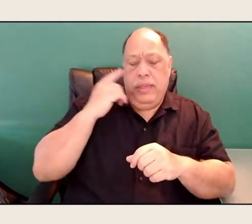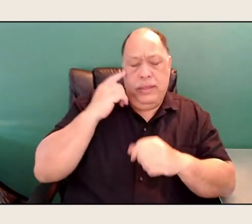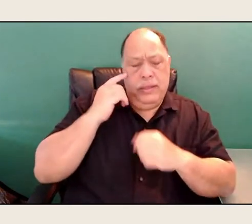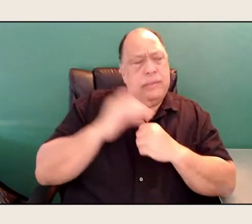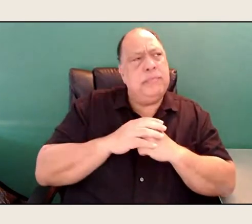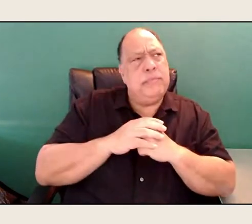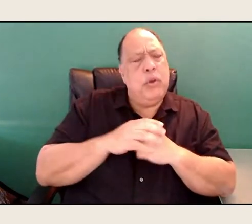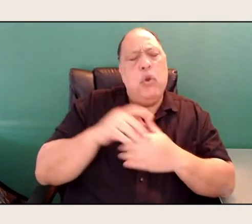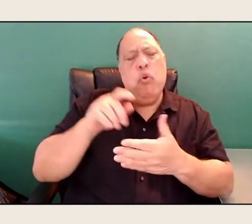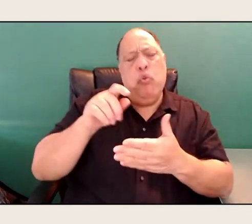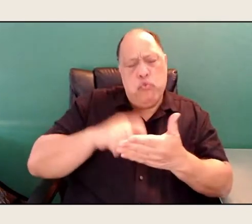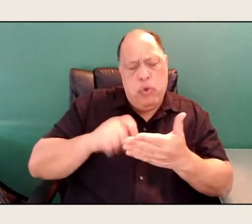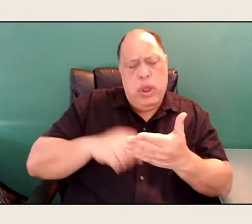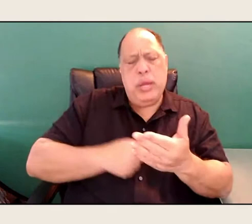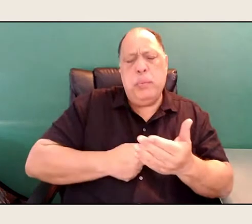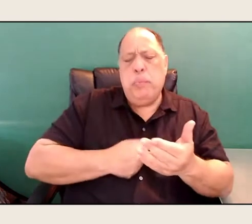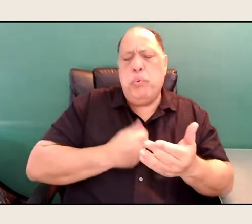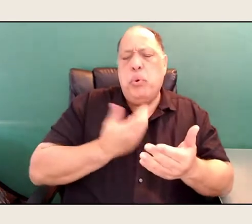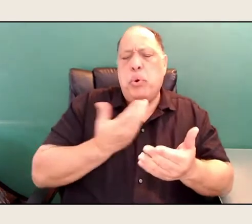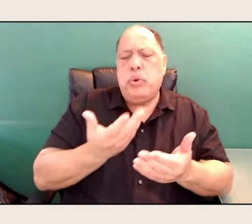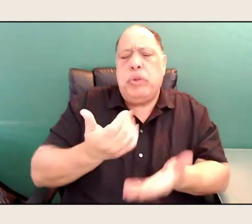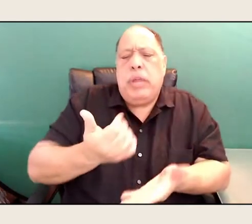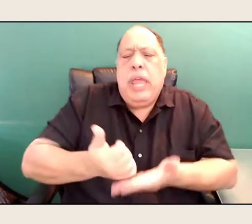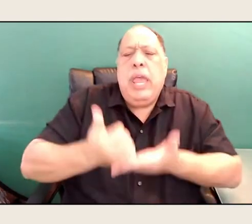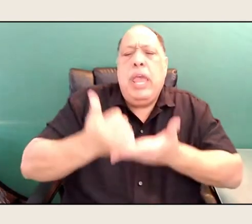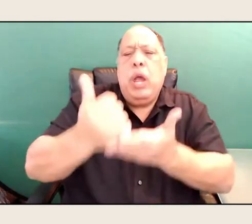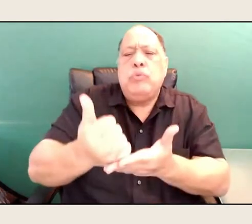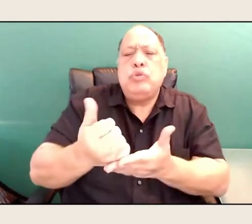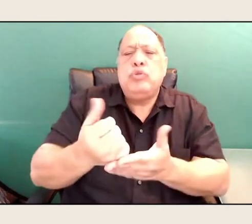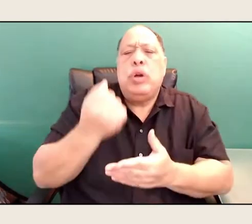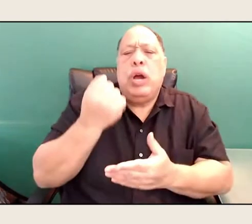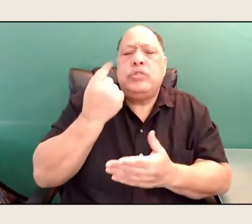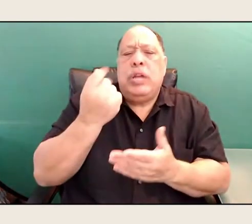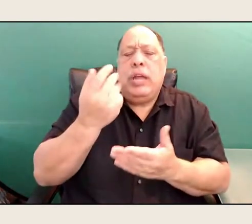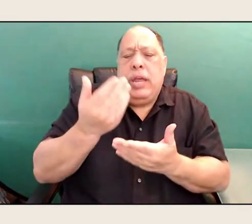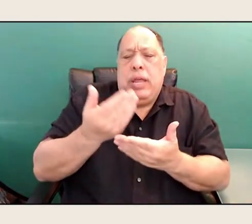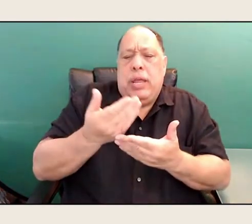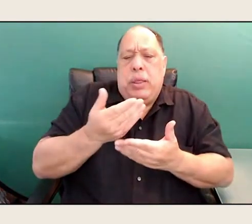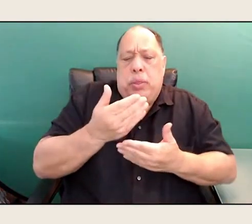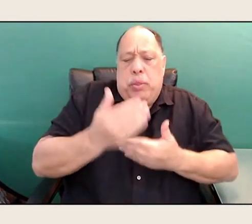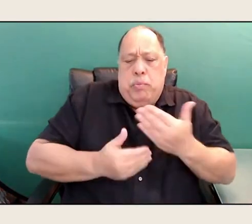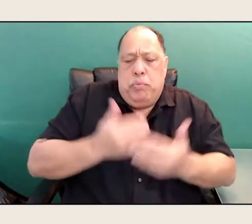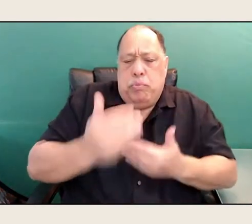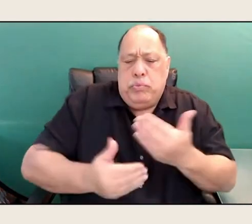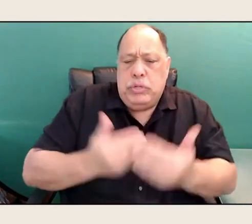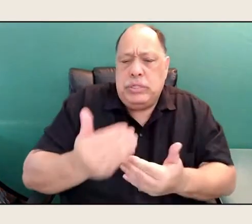helps you understand the gestation that is a part of life,